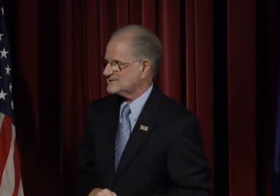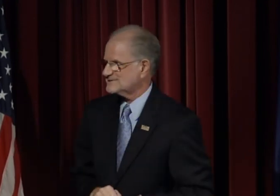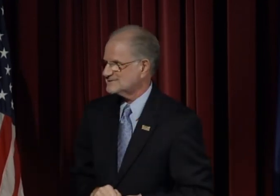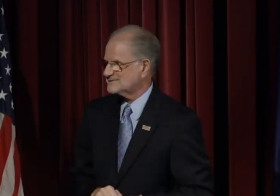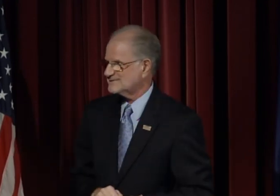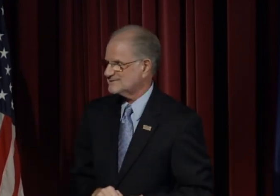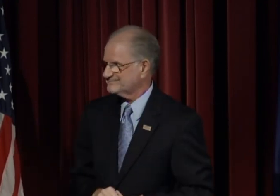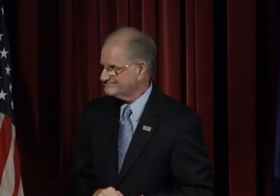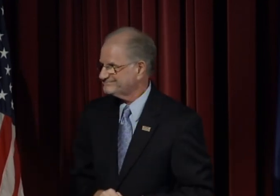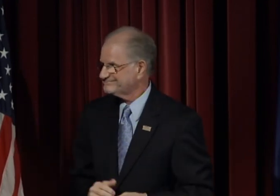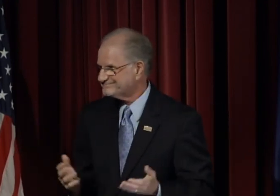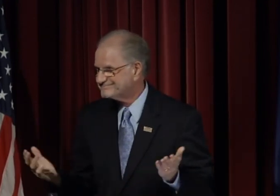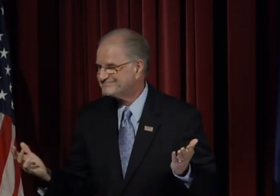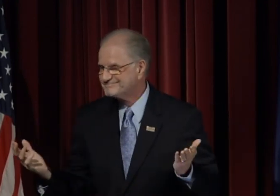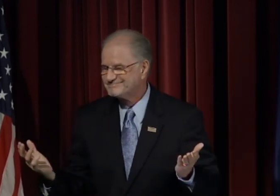So see your doctors!